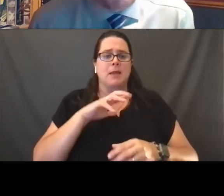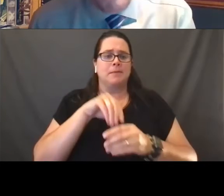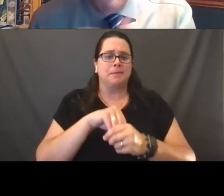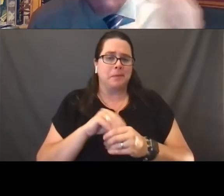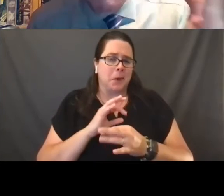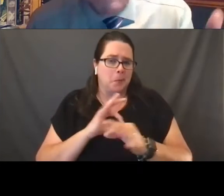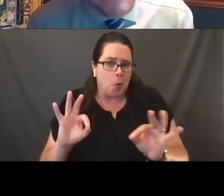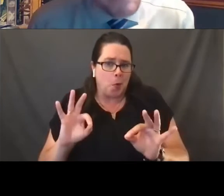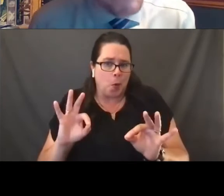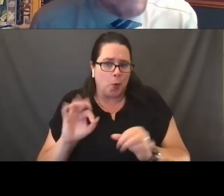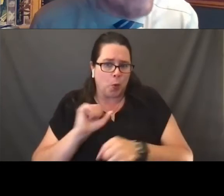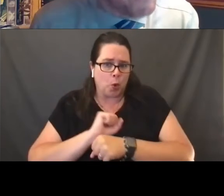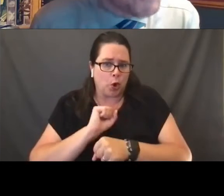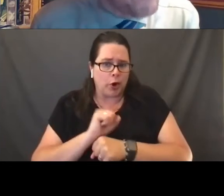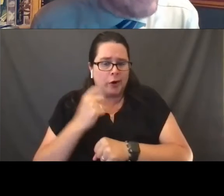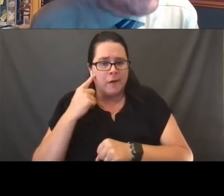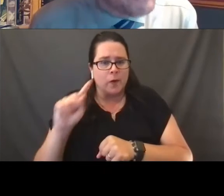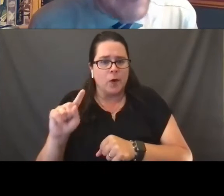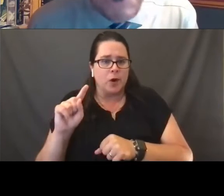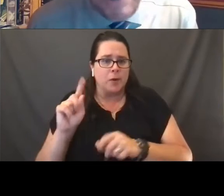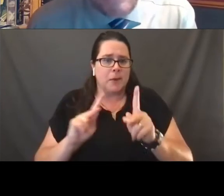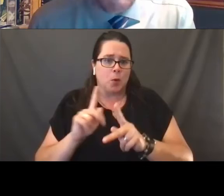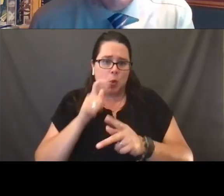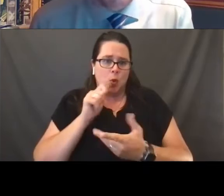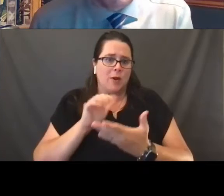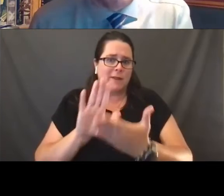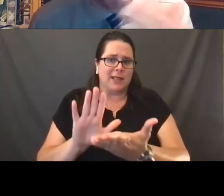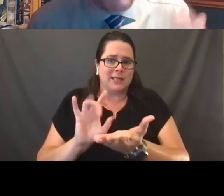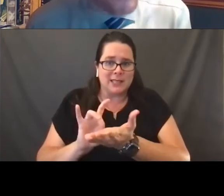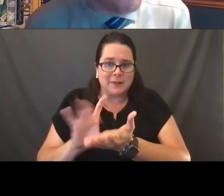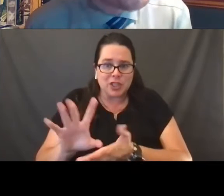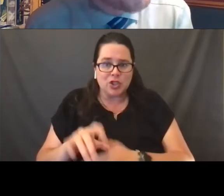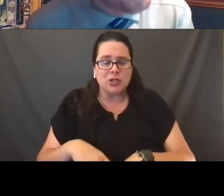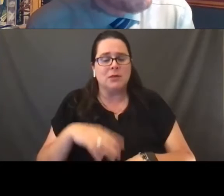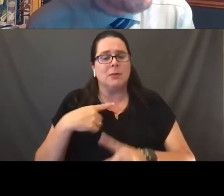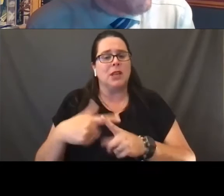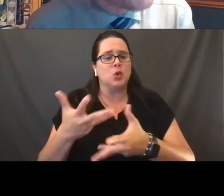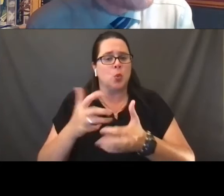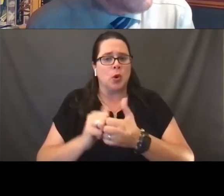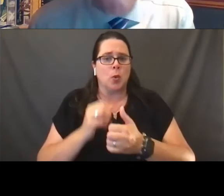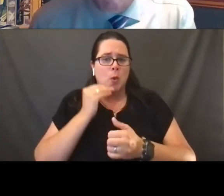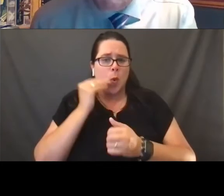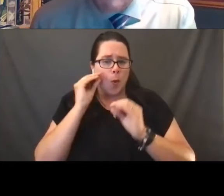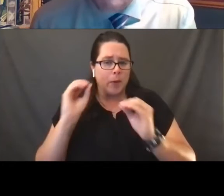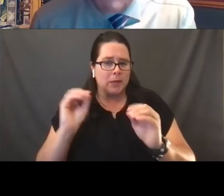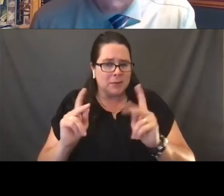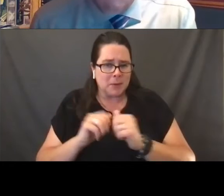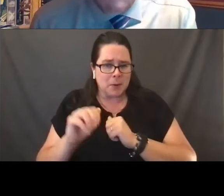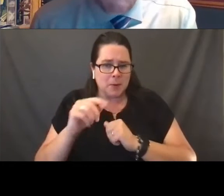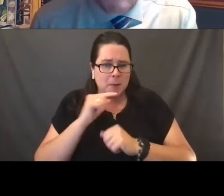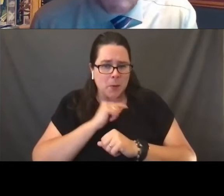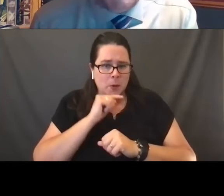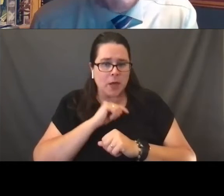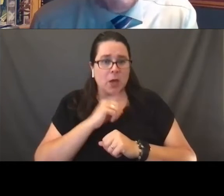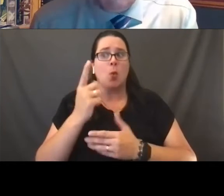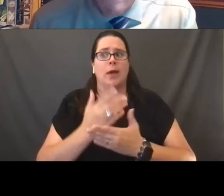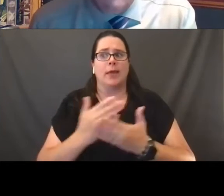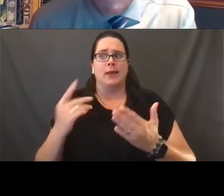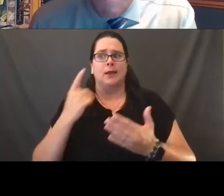for folks who are facing eviction and also working with the homeless people in Milwaukee. One of the things I've been doing fairly recently as well